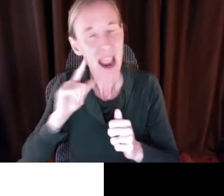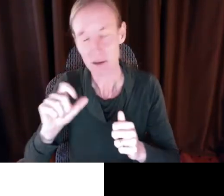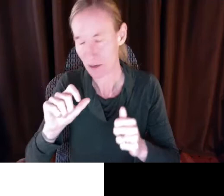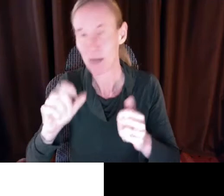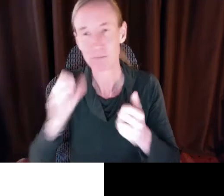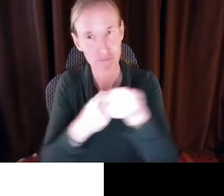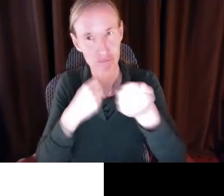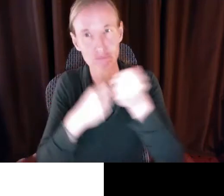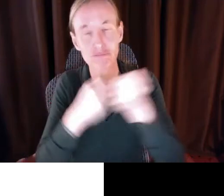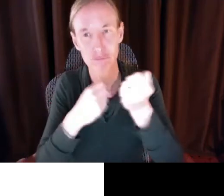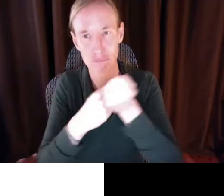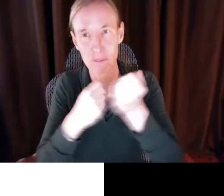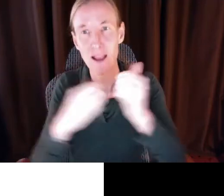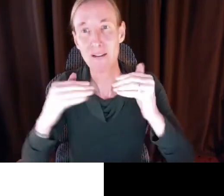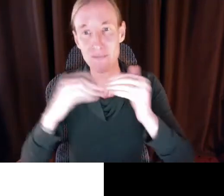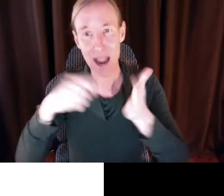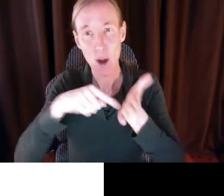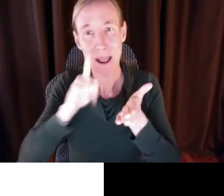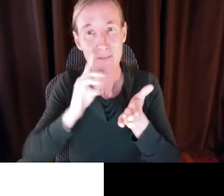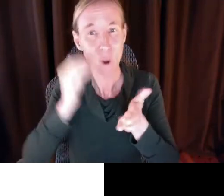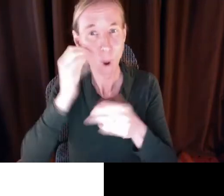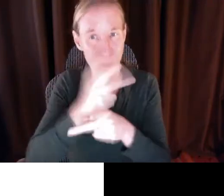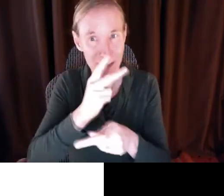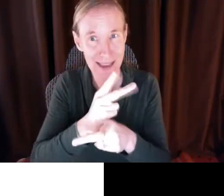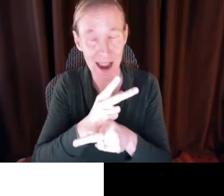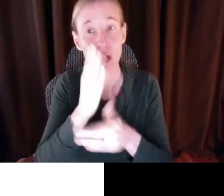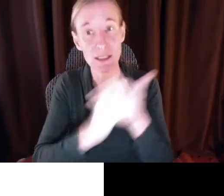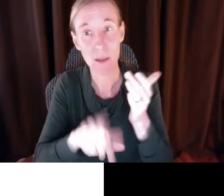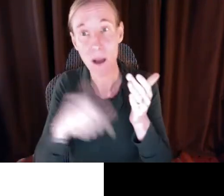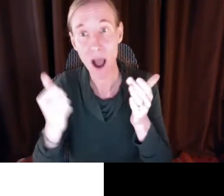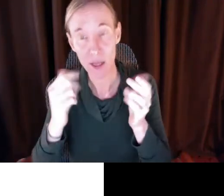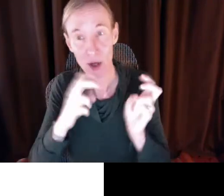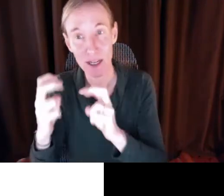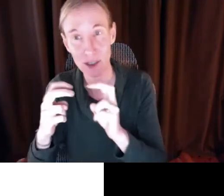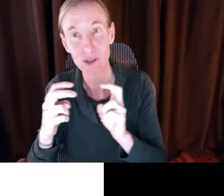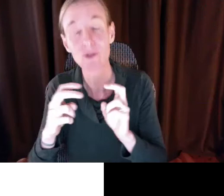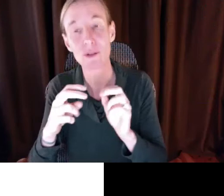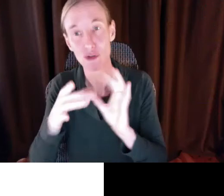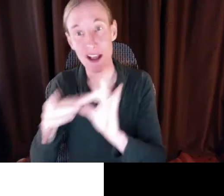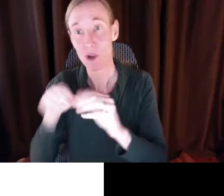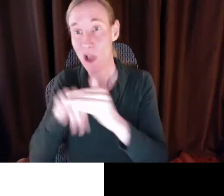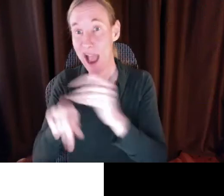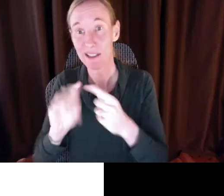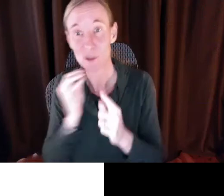people with disabilities and is a cosponsor of fair pay for home care and has also taken on some other issues,